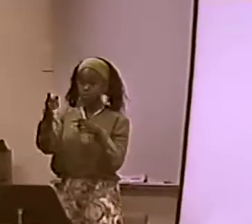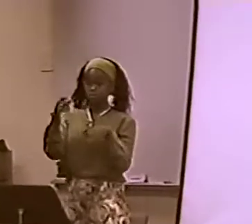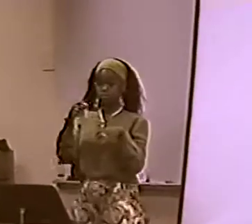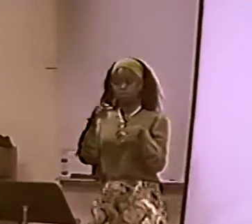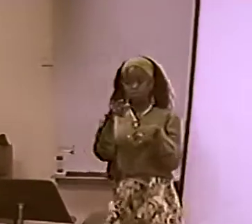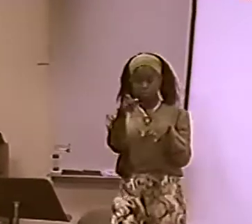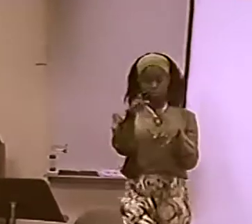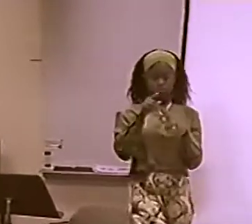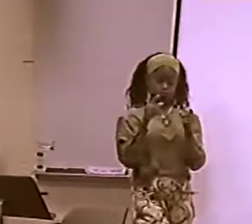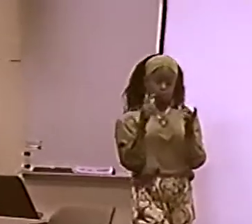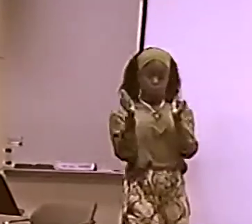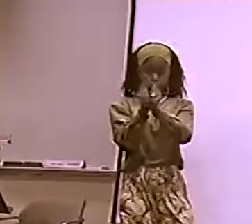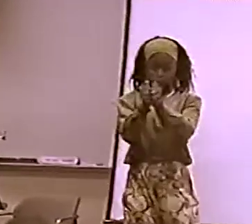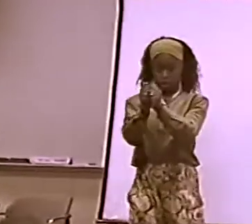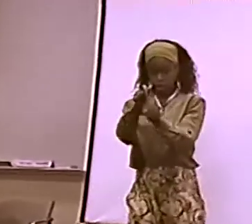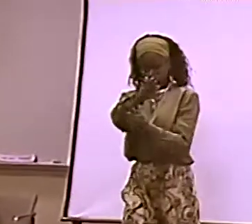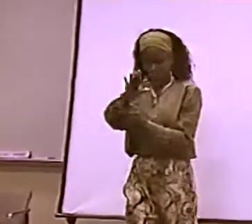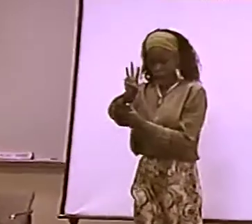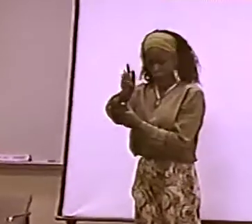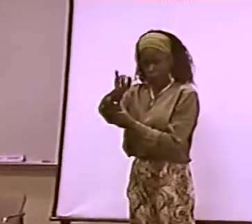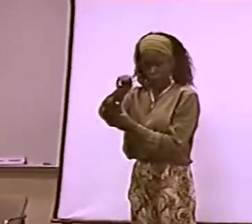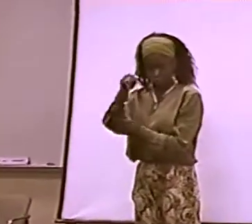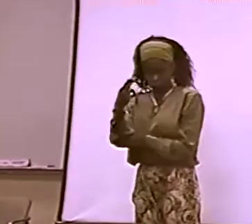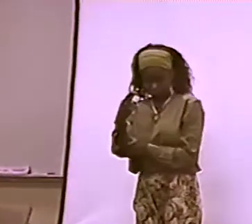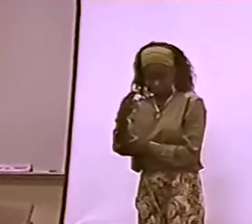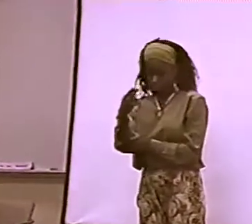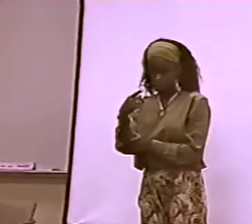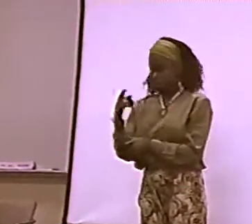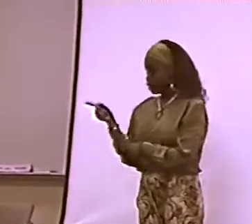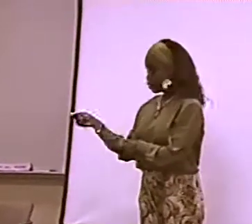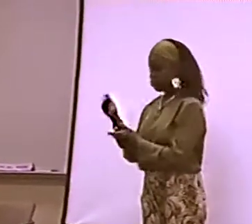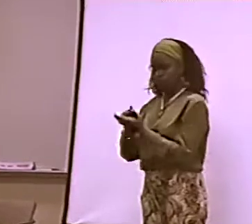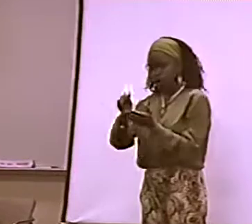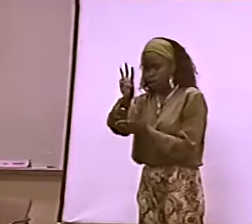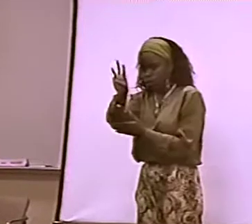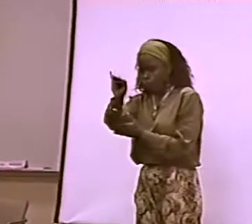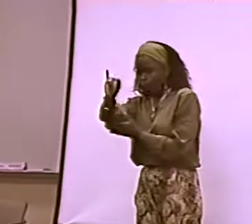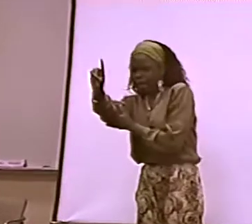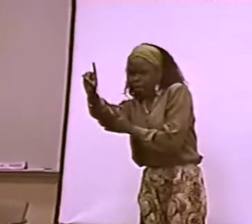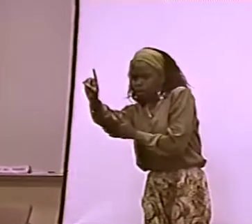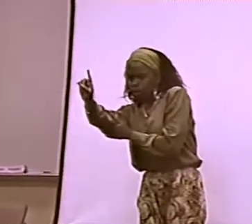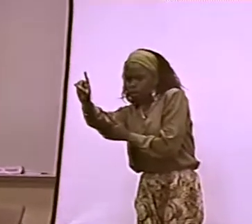IN FACT, ...WROTE IT IN BLACK ENGLISH.